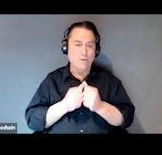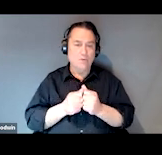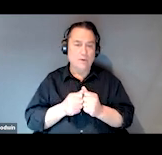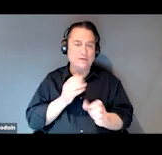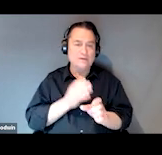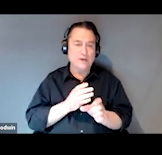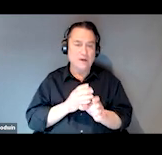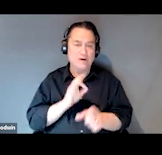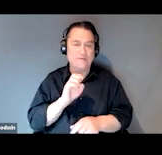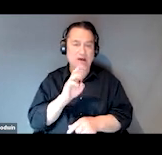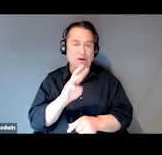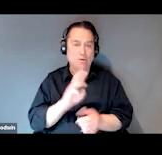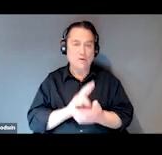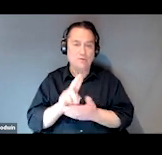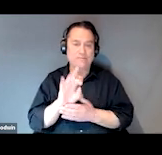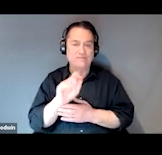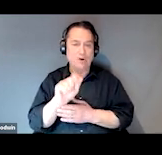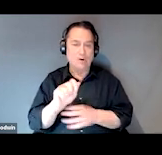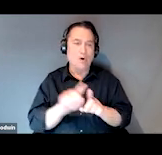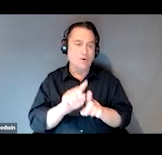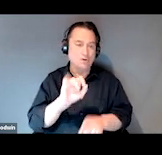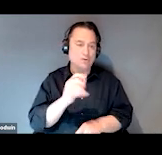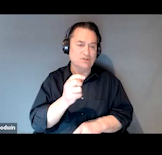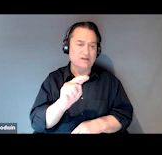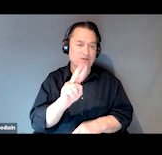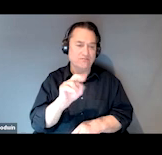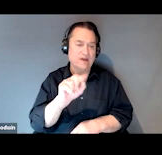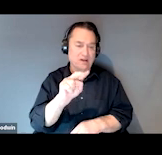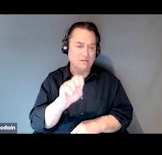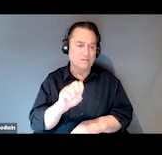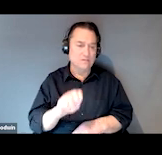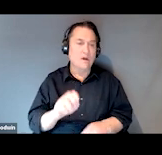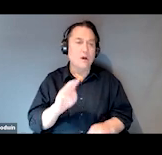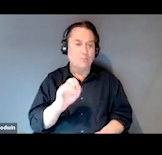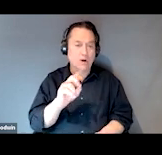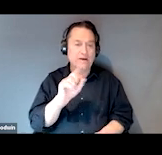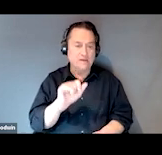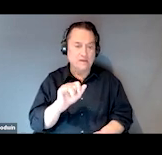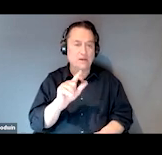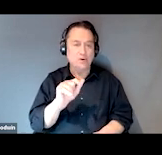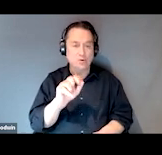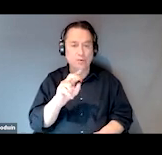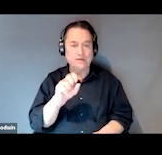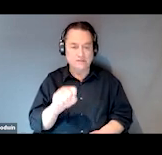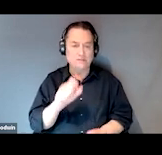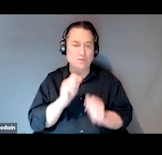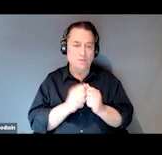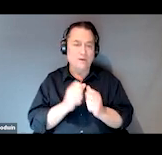at the University of Florida, also in Jacksonville. We have Brandy Lewis, a SOAR program manager and SOAR local lead with the Outreach Community Health Center